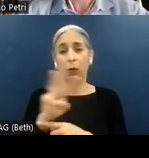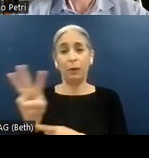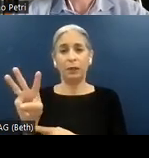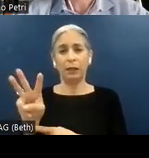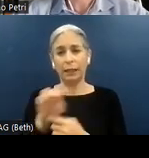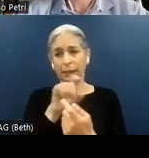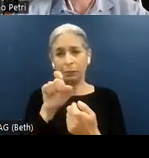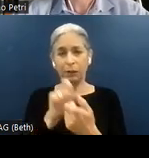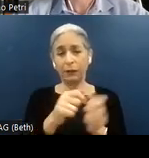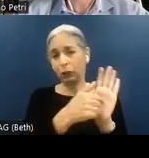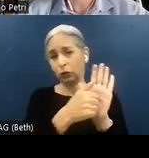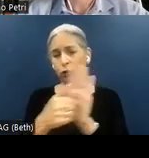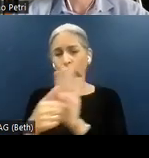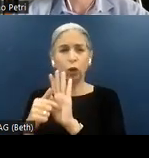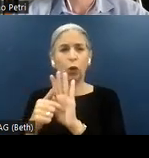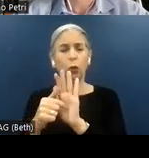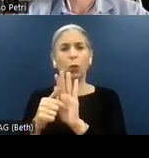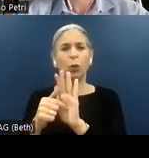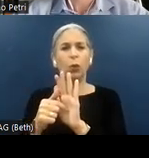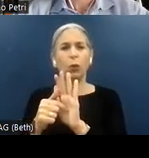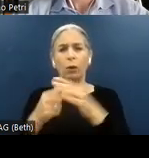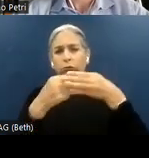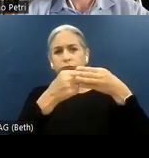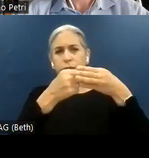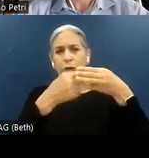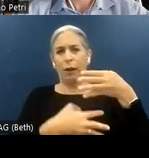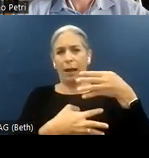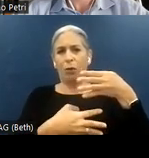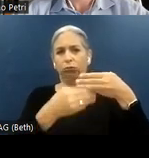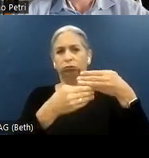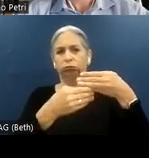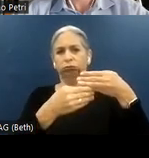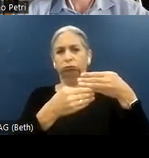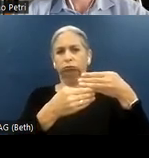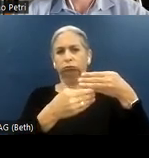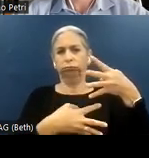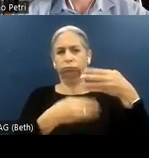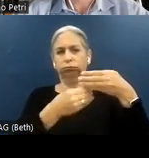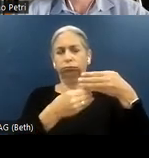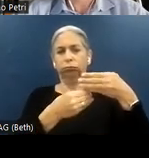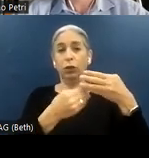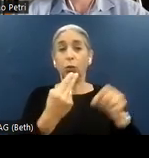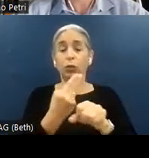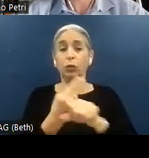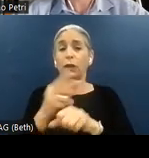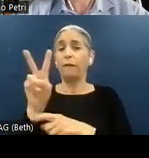highlighting the quantity drop-down. When interacting with using VoiceOver, the element